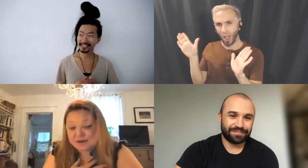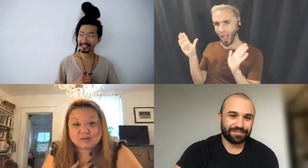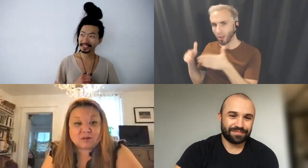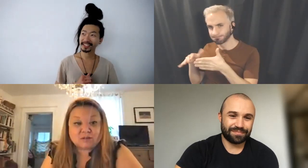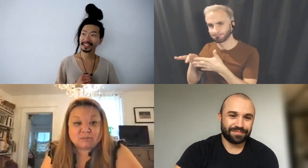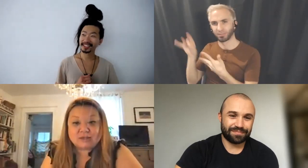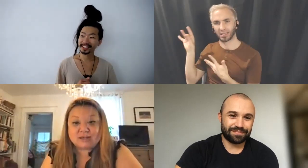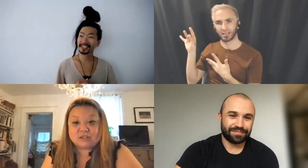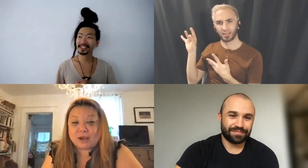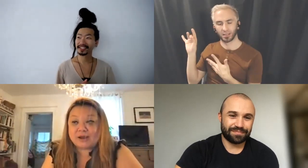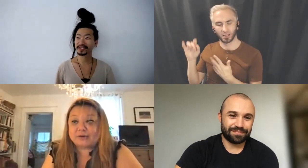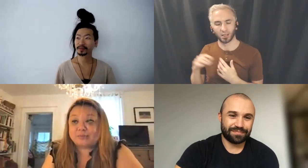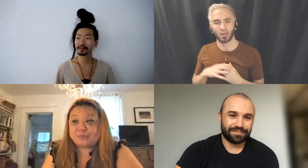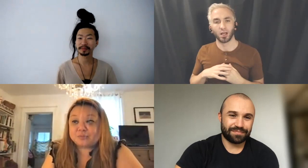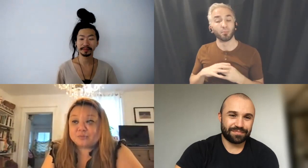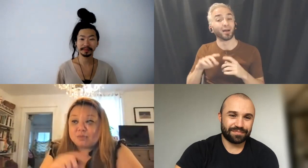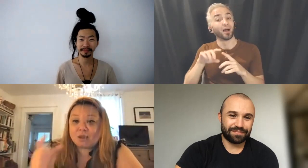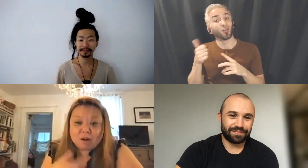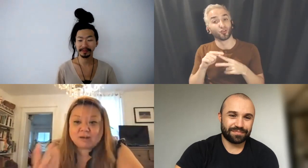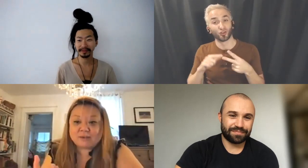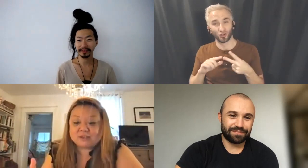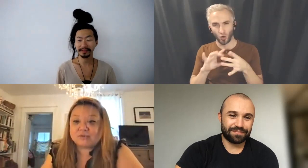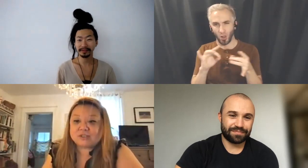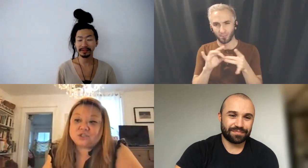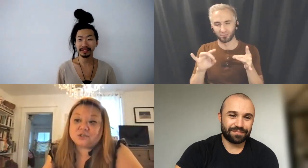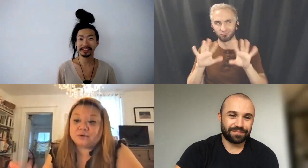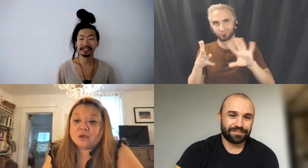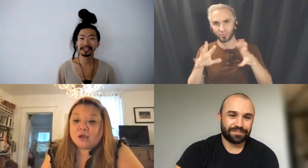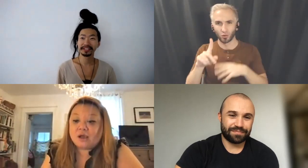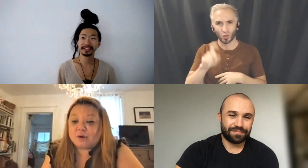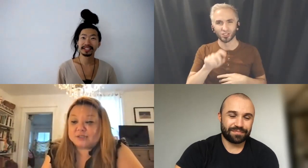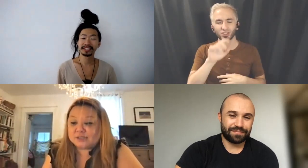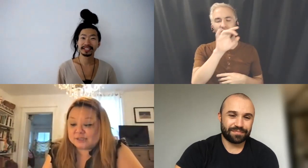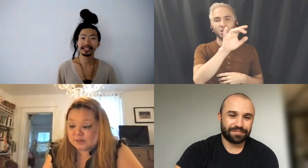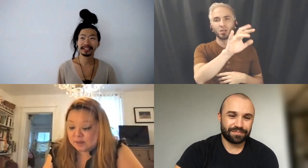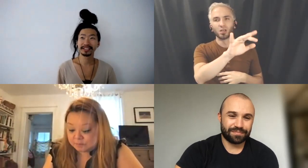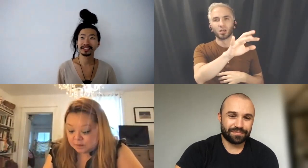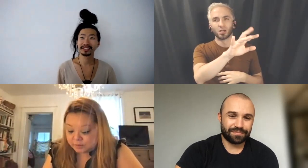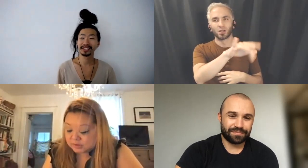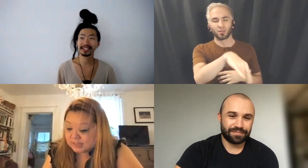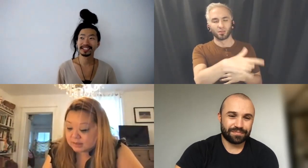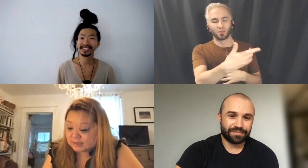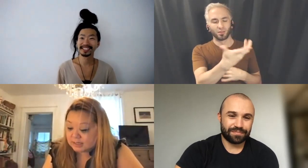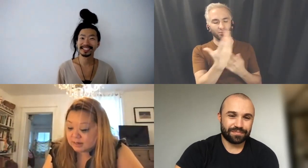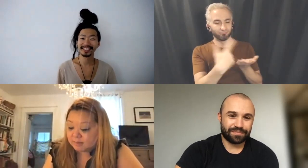I was also really inspired partly about this conversation about artistic, a resource scarcity.